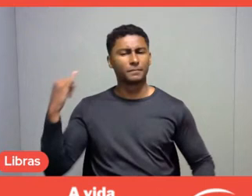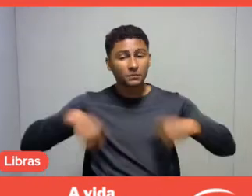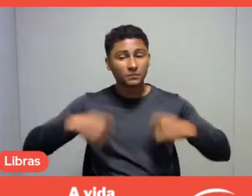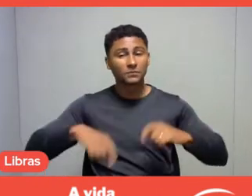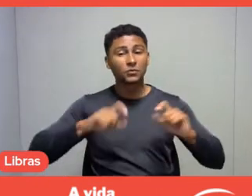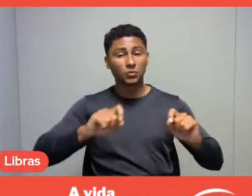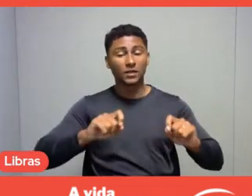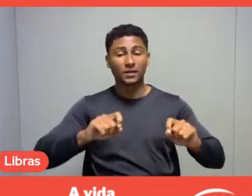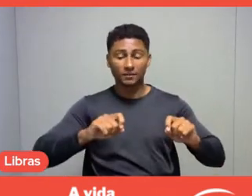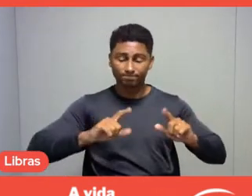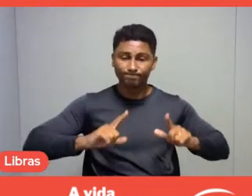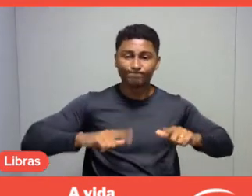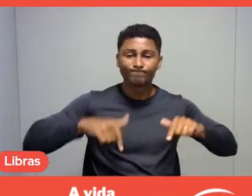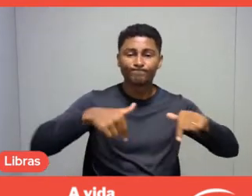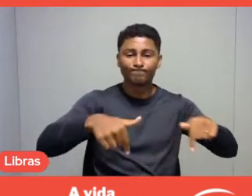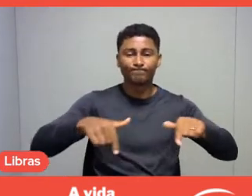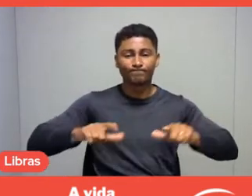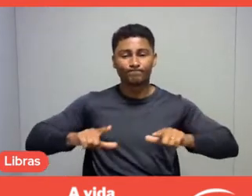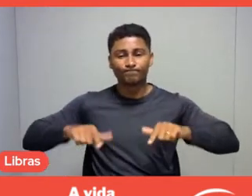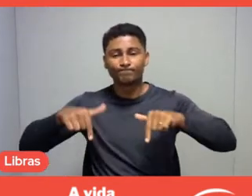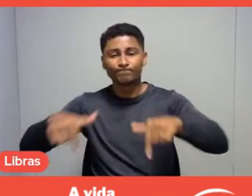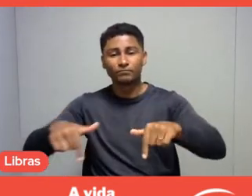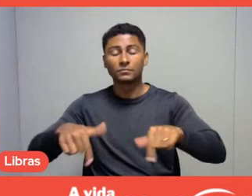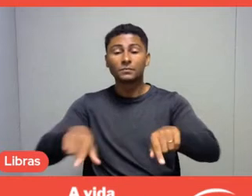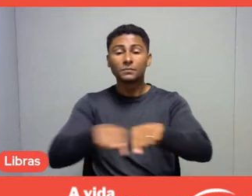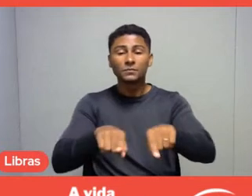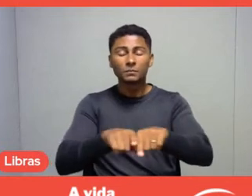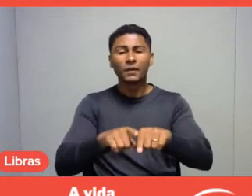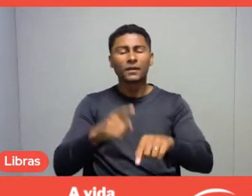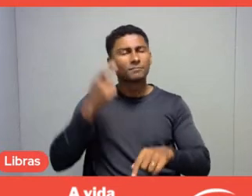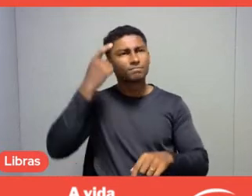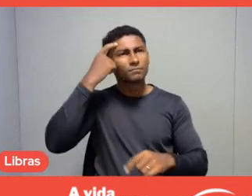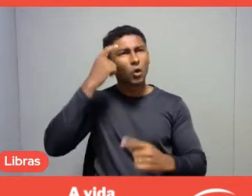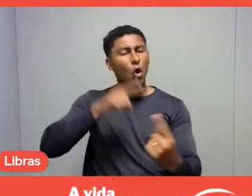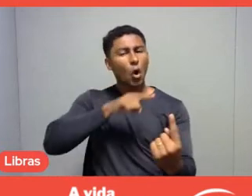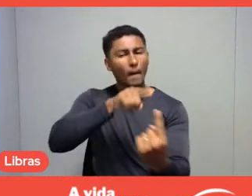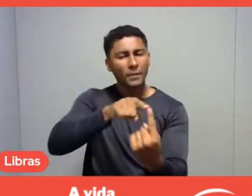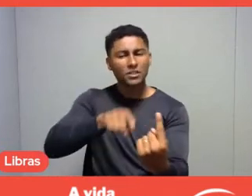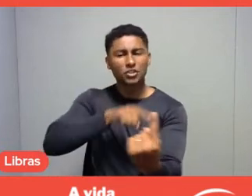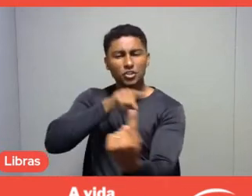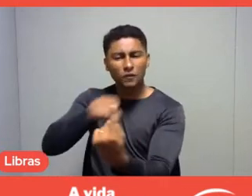our intentions and our goals every day,